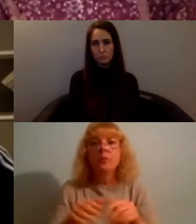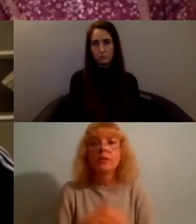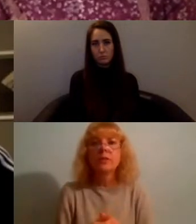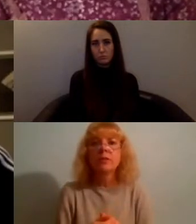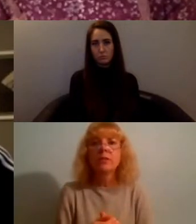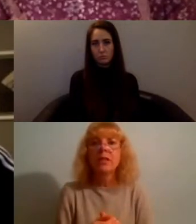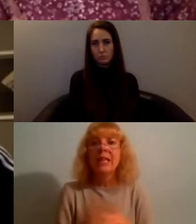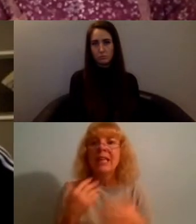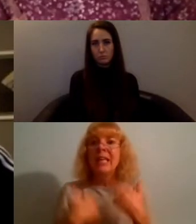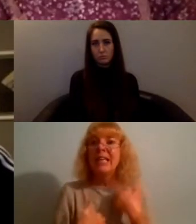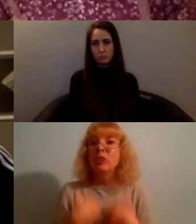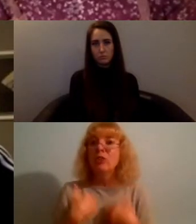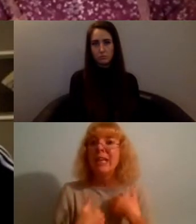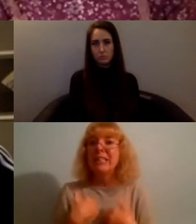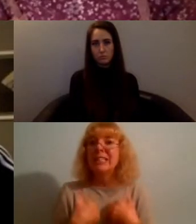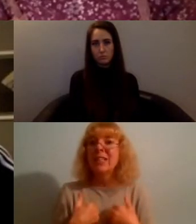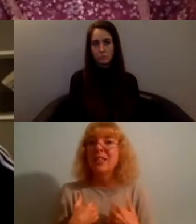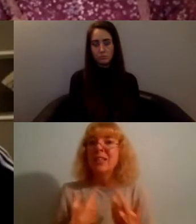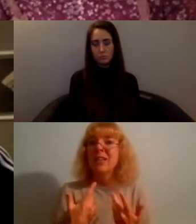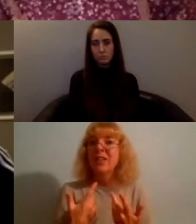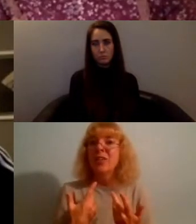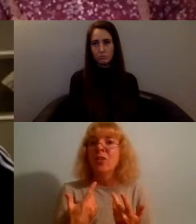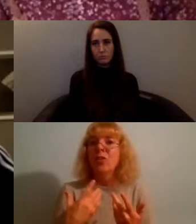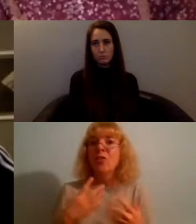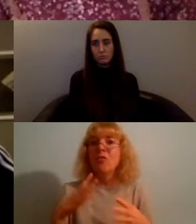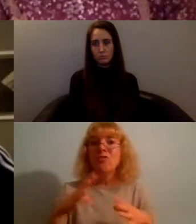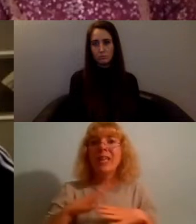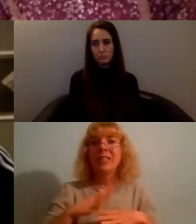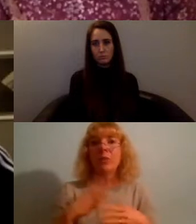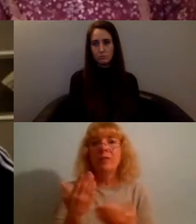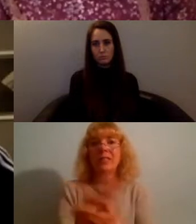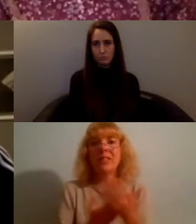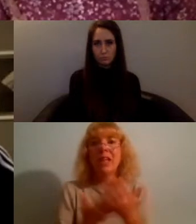we think about what we've spoken about already what would be your advice to someone who's just